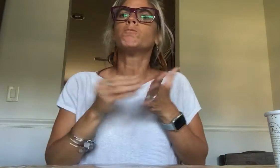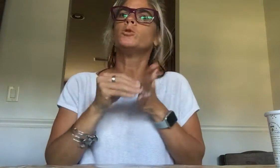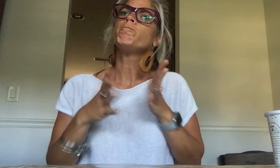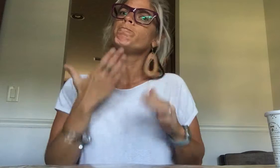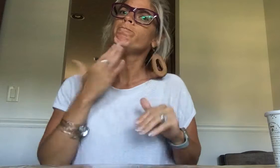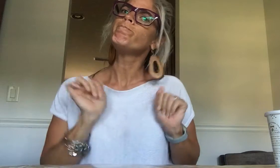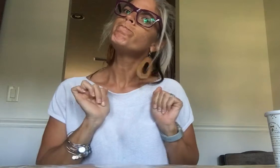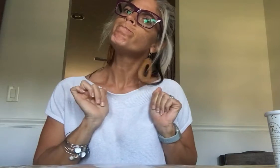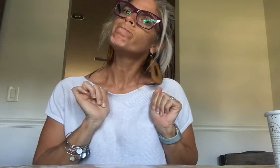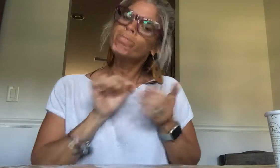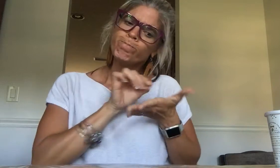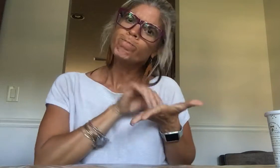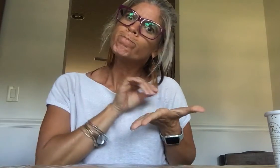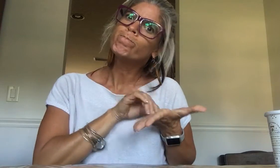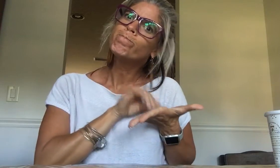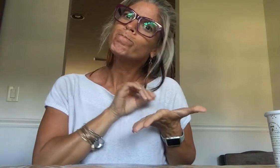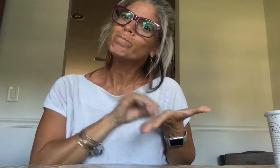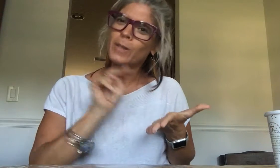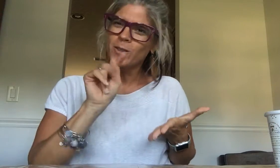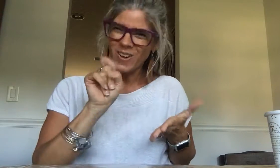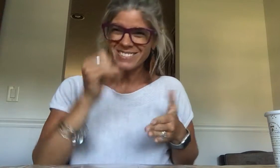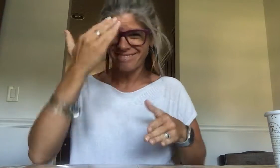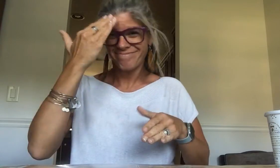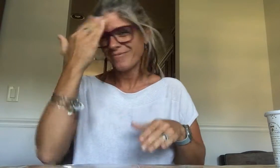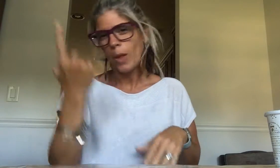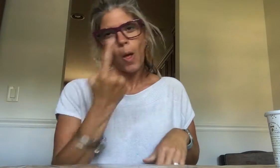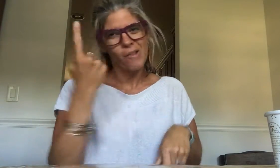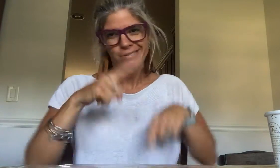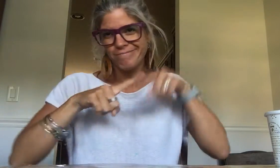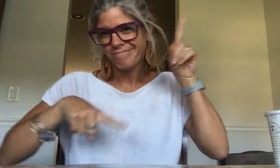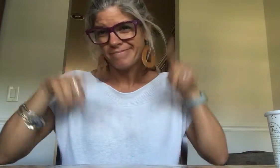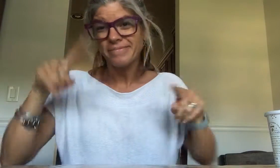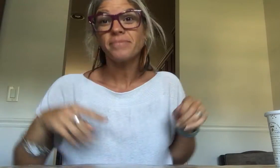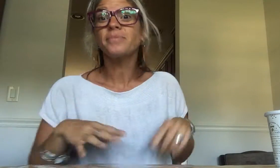Some were still earnest and taking notes -- It's always varied.